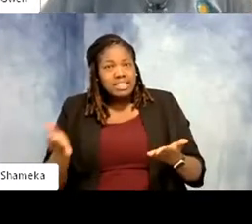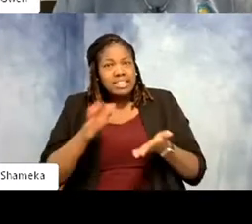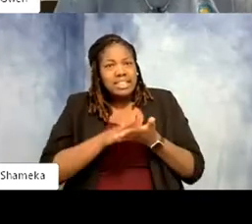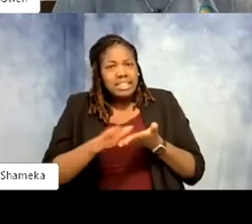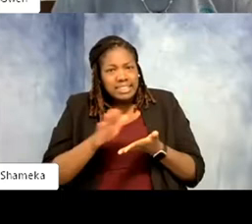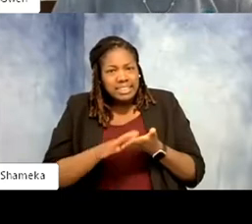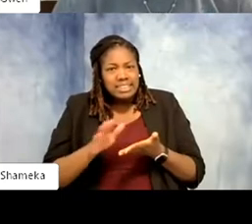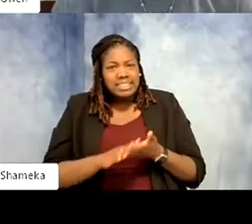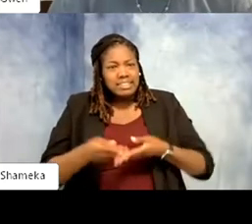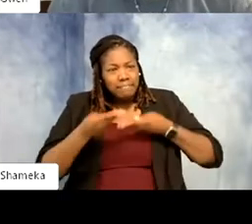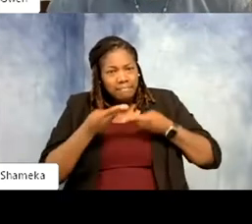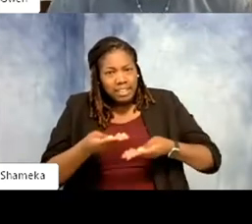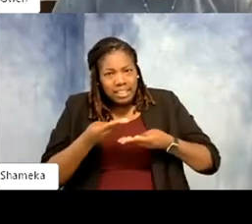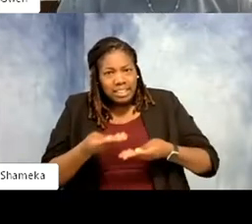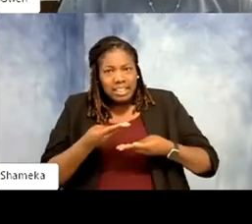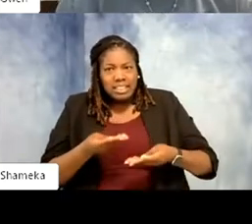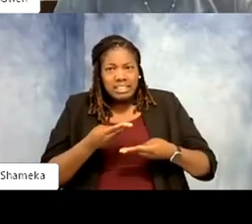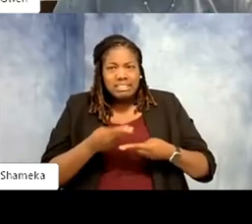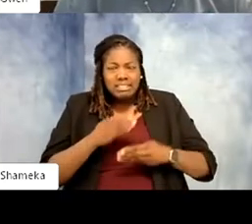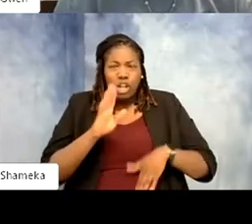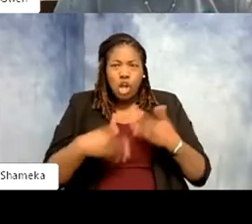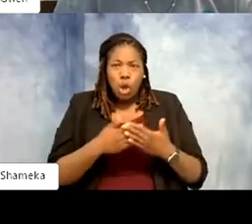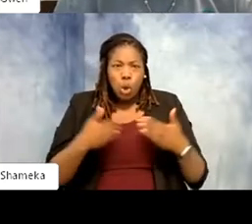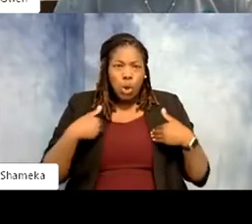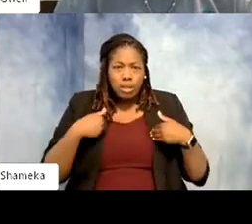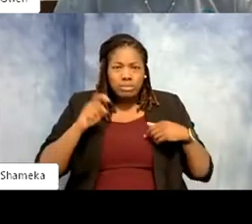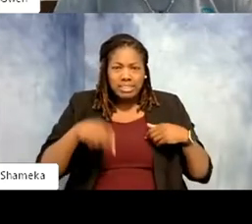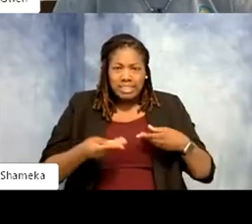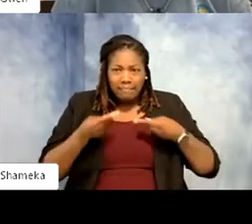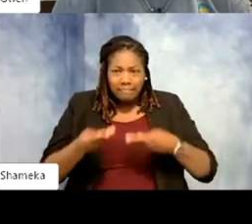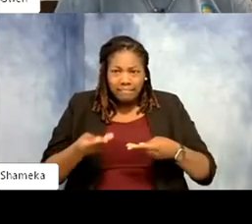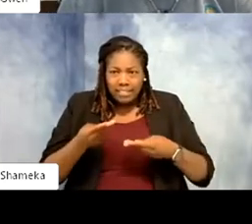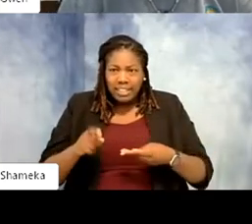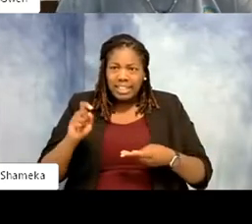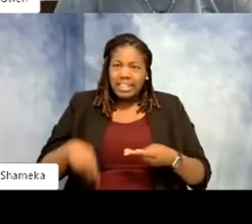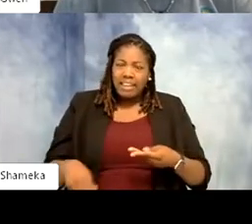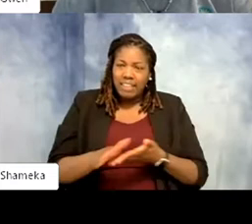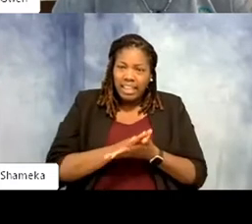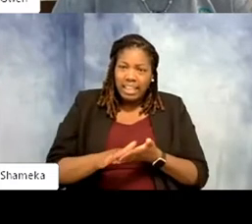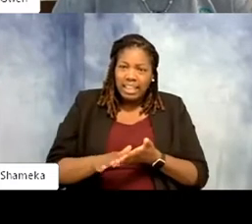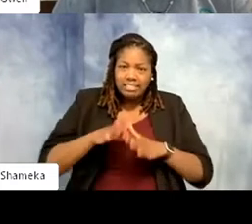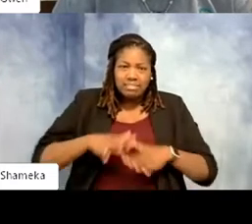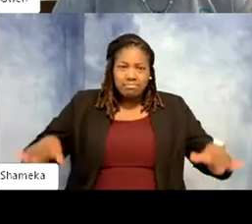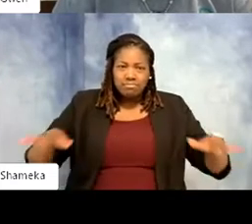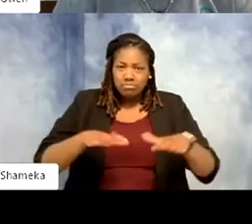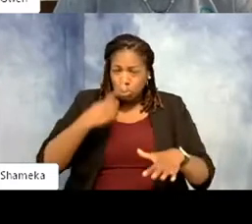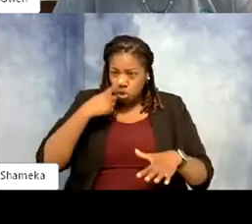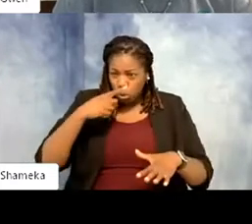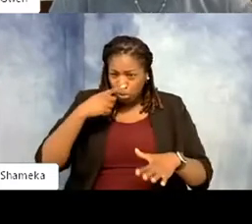feeding that all animals need to be fed and all animals need to have a clean space. Can you tell us a little bit more about what goes into that?